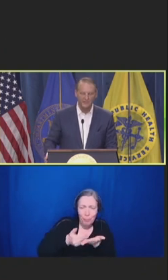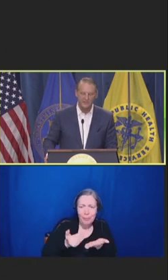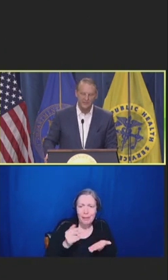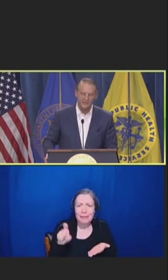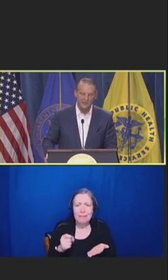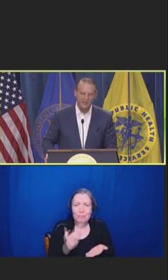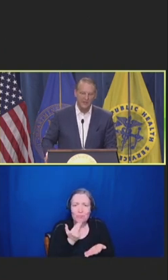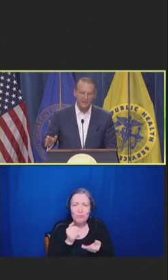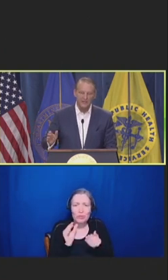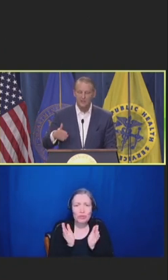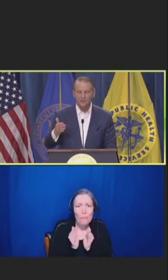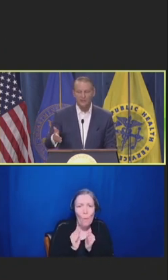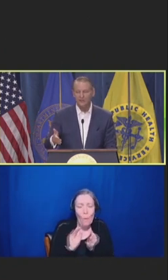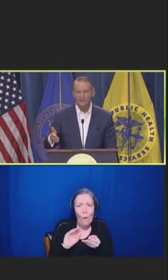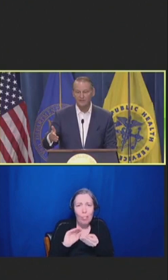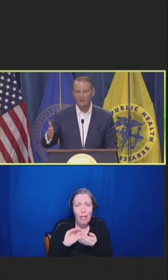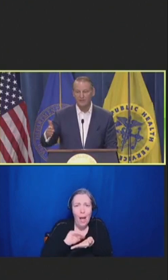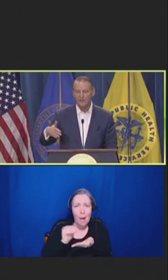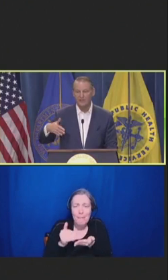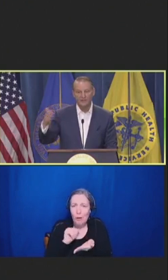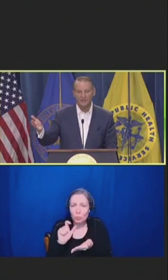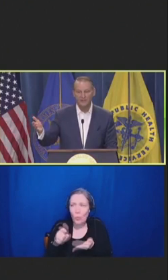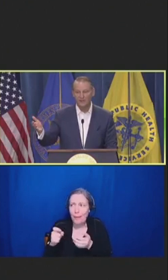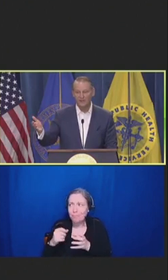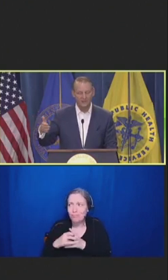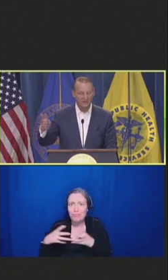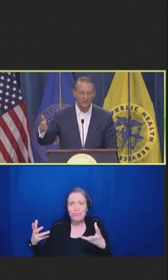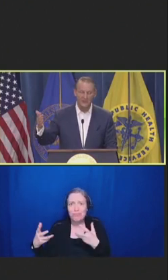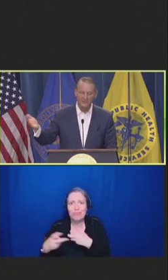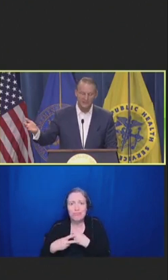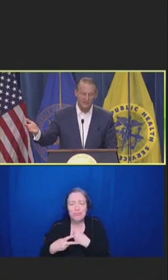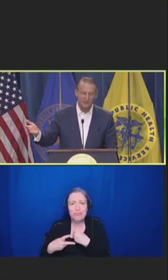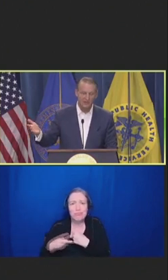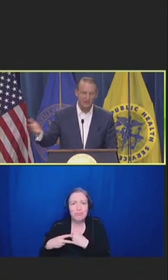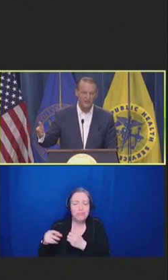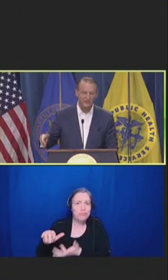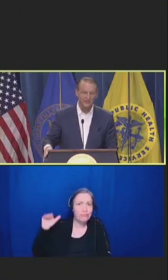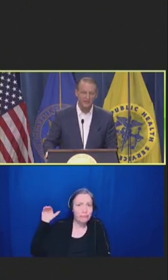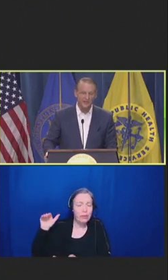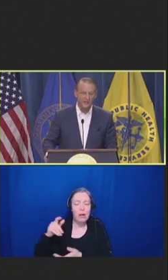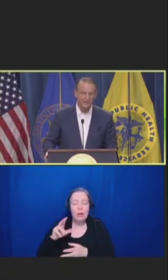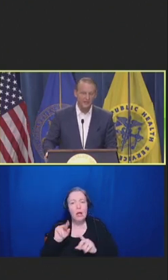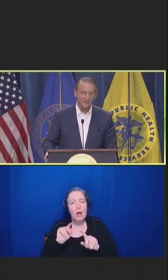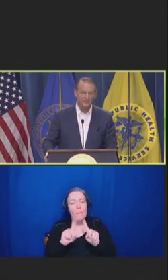And to the credit of this committee and the government and suppliers, you know, it is